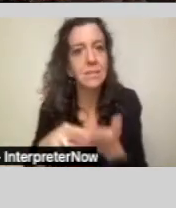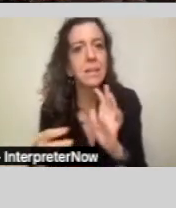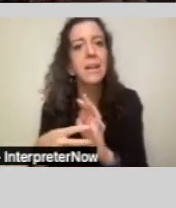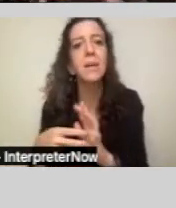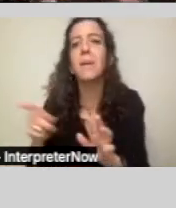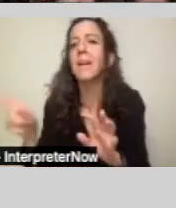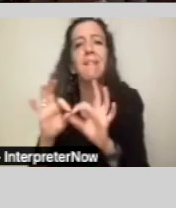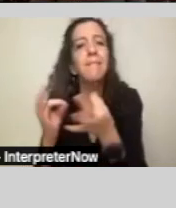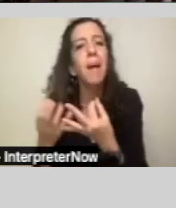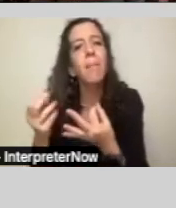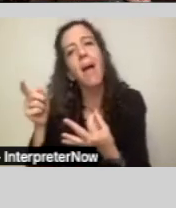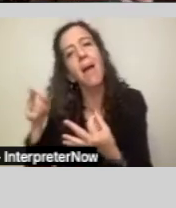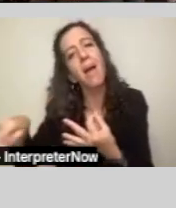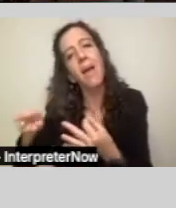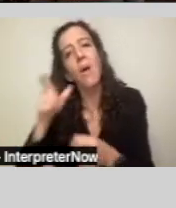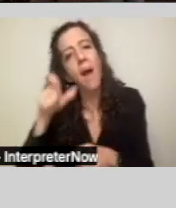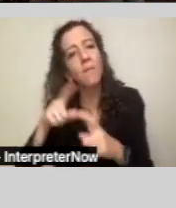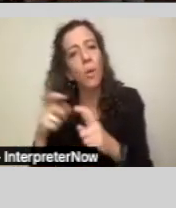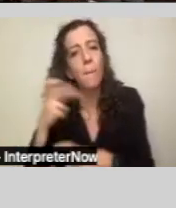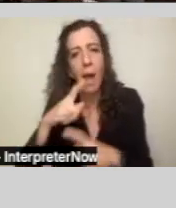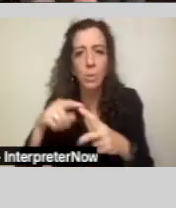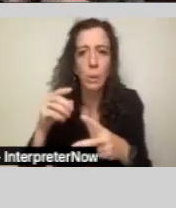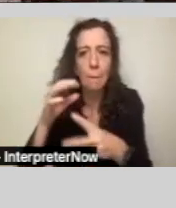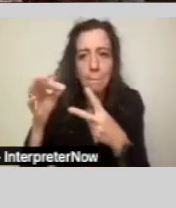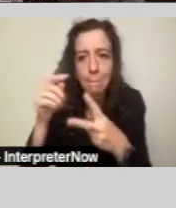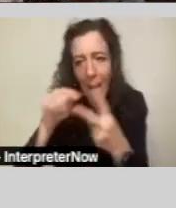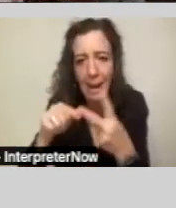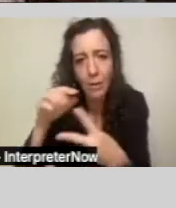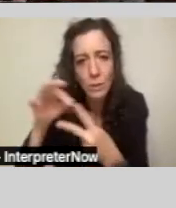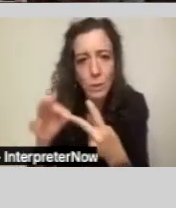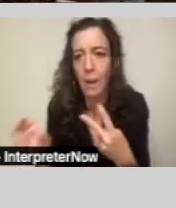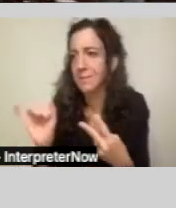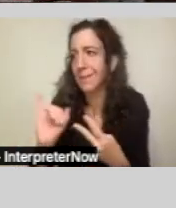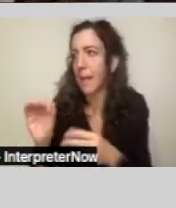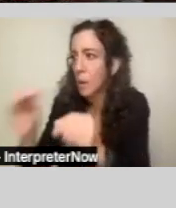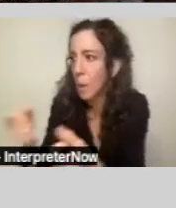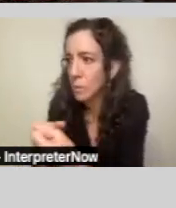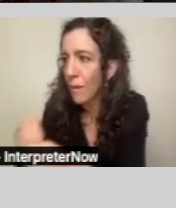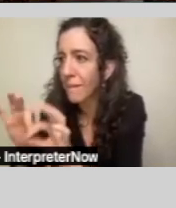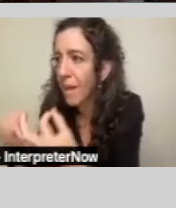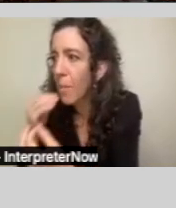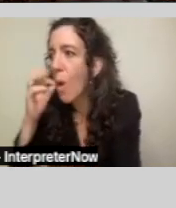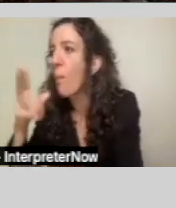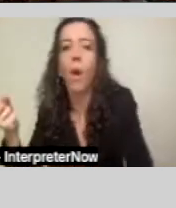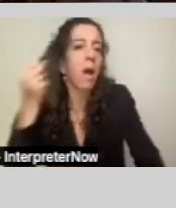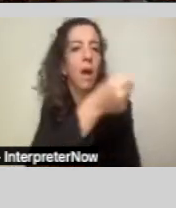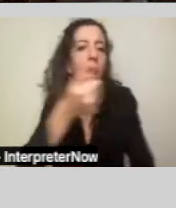of either no supports in a family home or having them live in an institution or out of home setting.